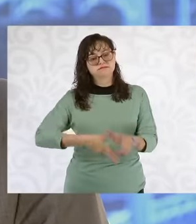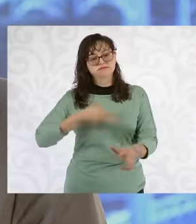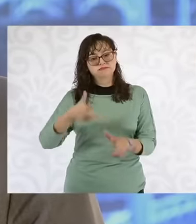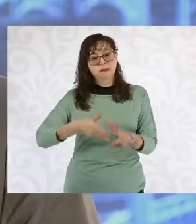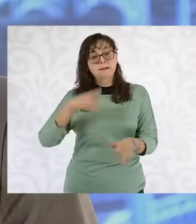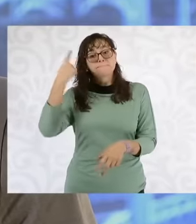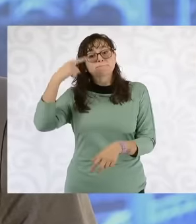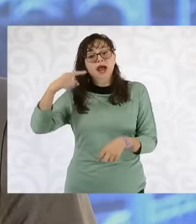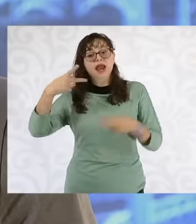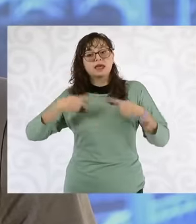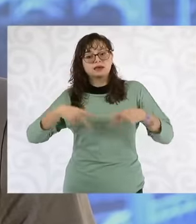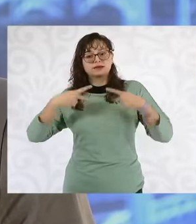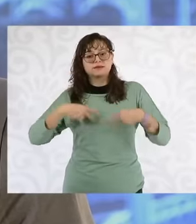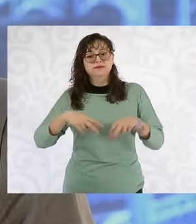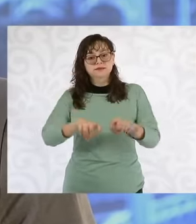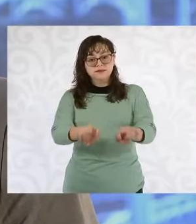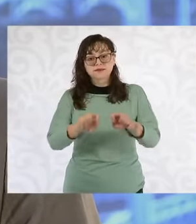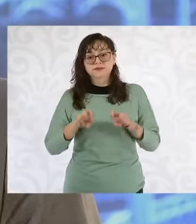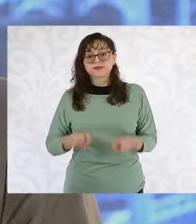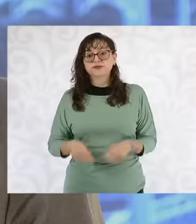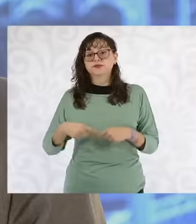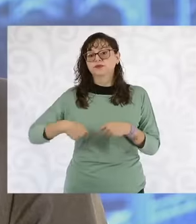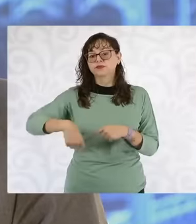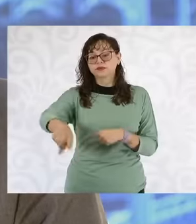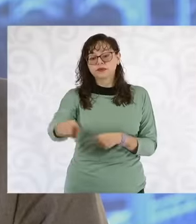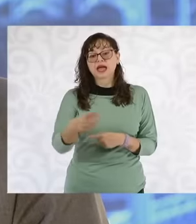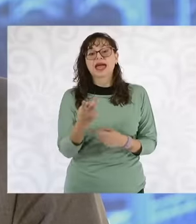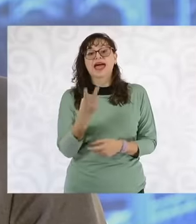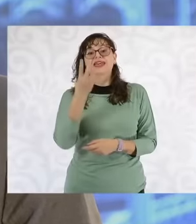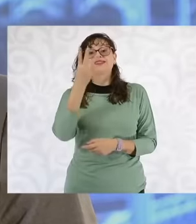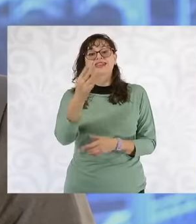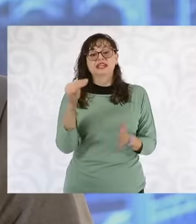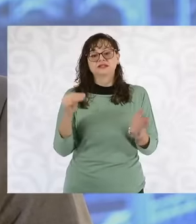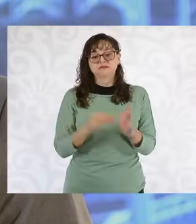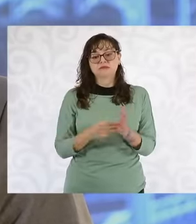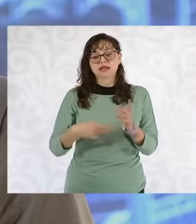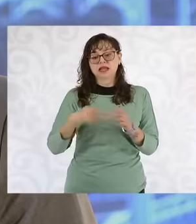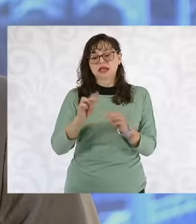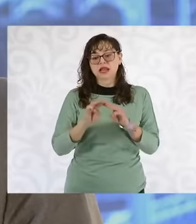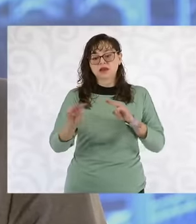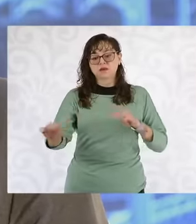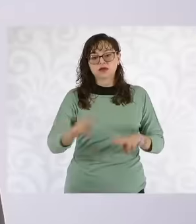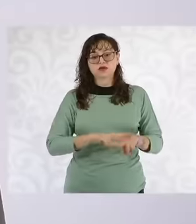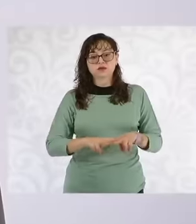of this administration in the following years is to build 3000 km of railways that allow